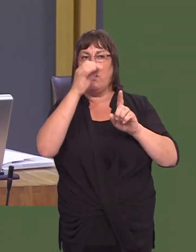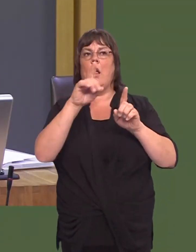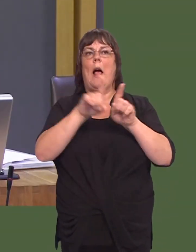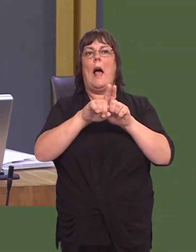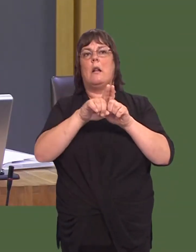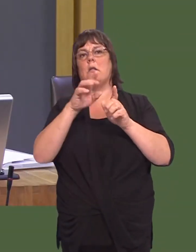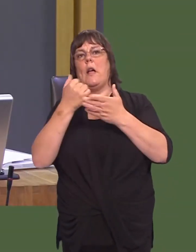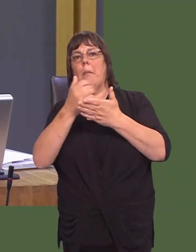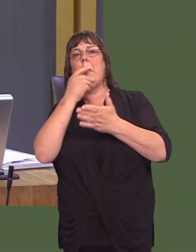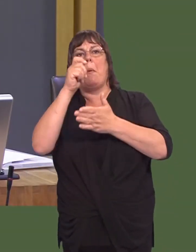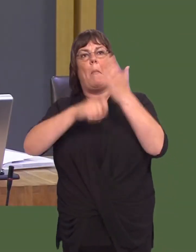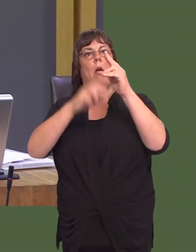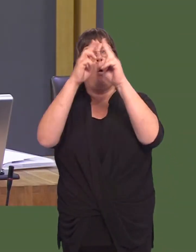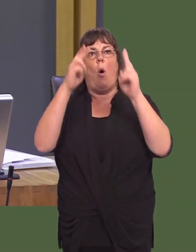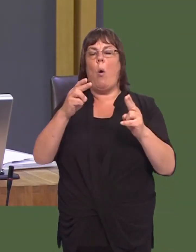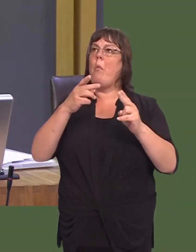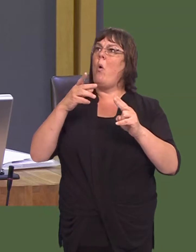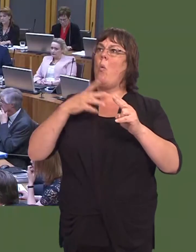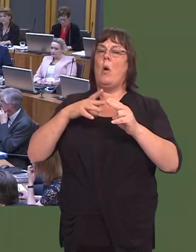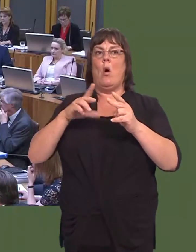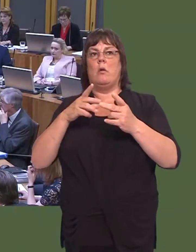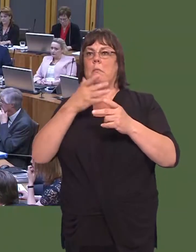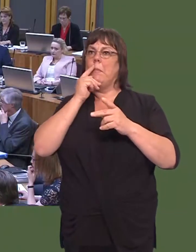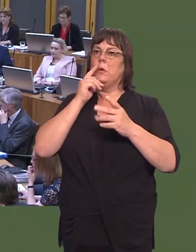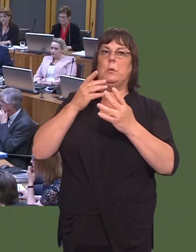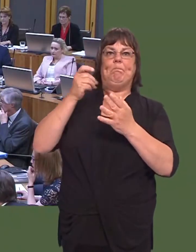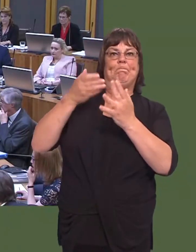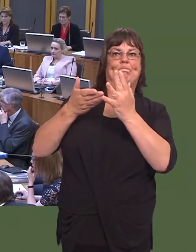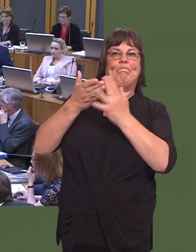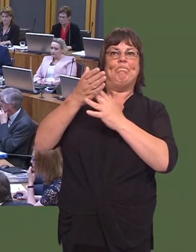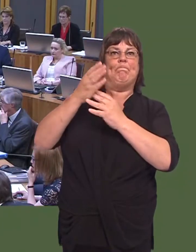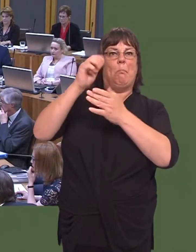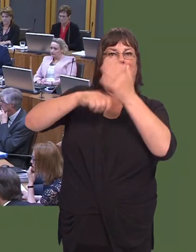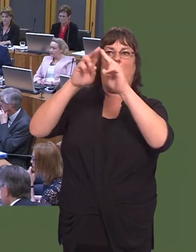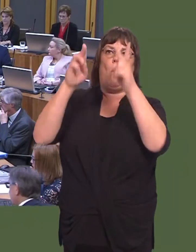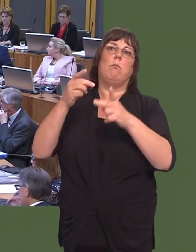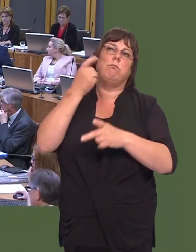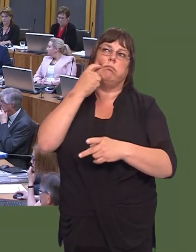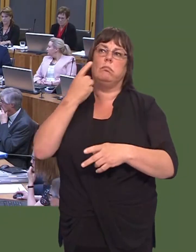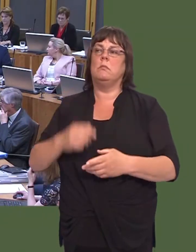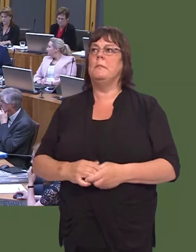In addition, we are bringing forward new programmes aiming to make buying a home more accessible. Hannah Blythyn: Thank you, First Minister.